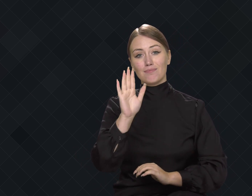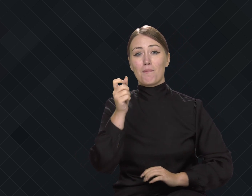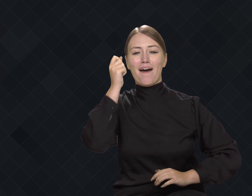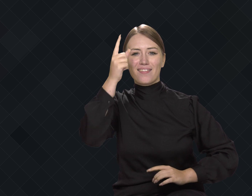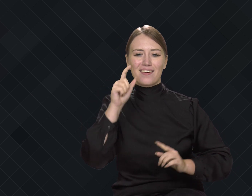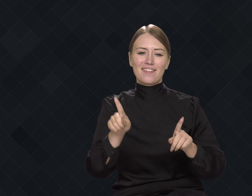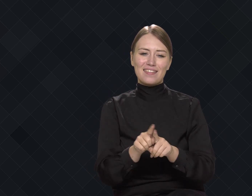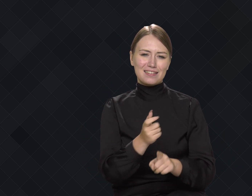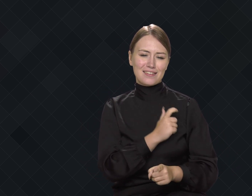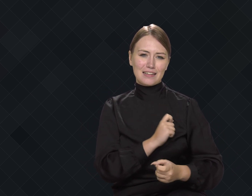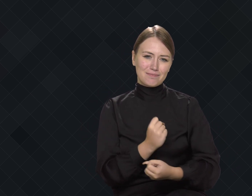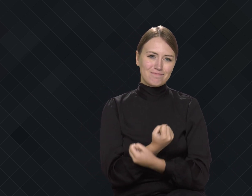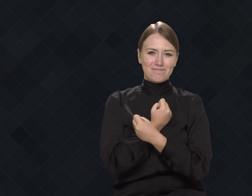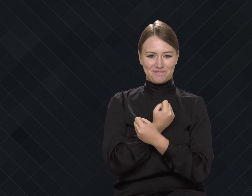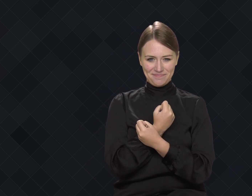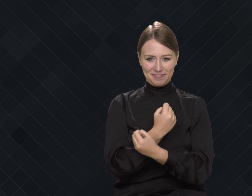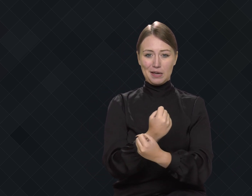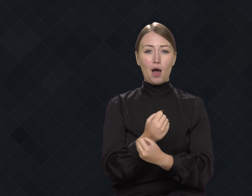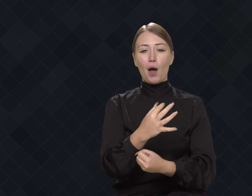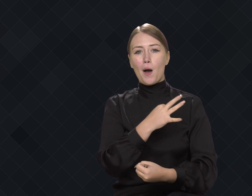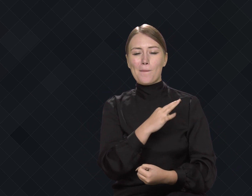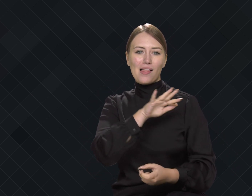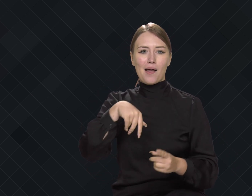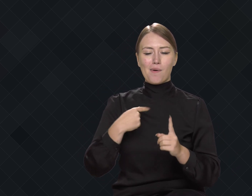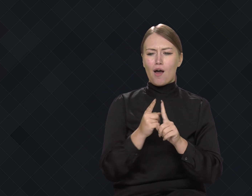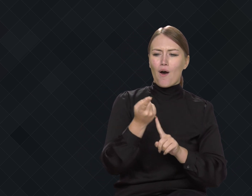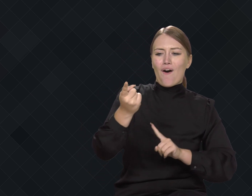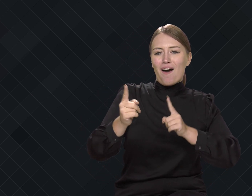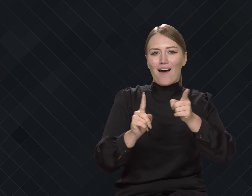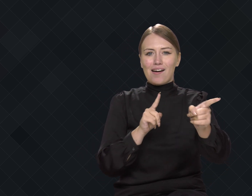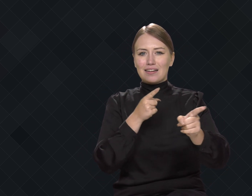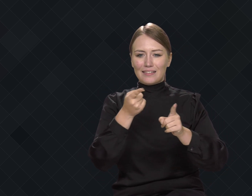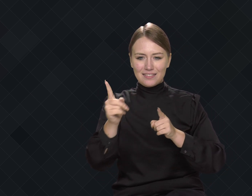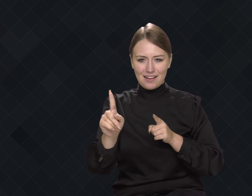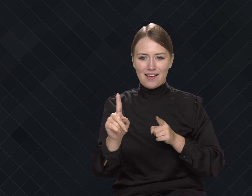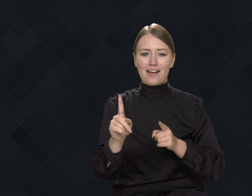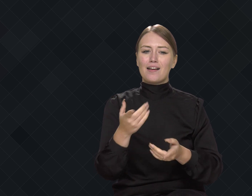gifted with intelligence and heart, regardless of distance,